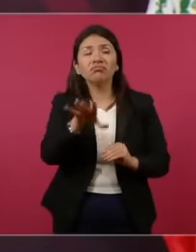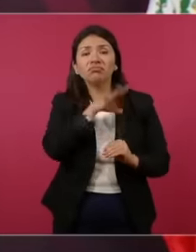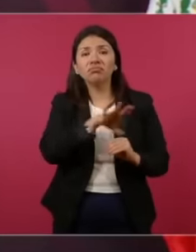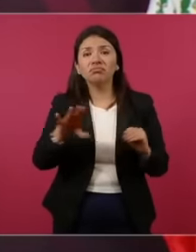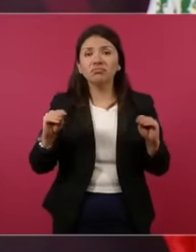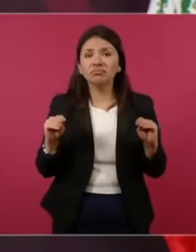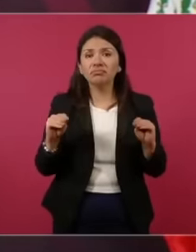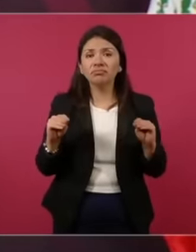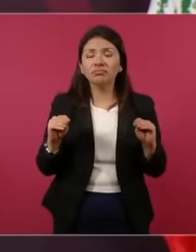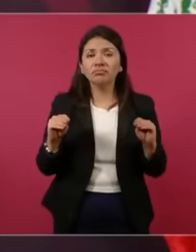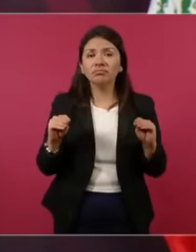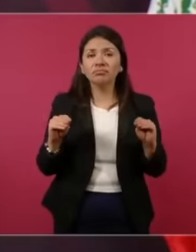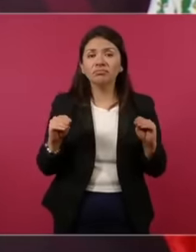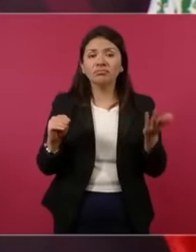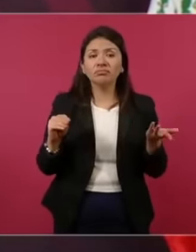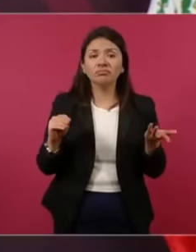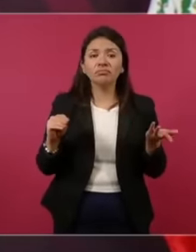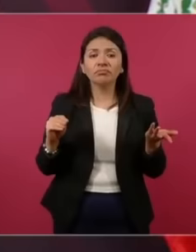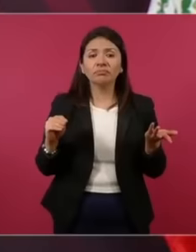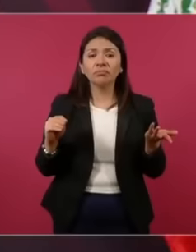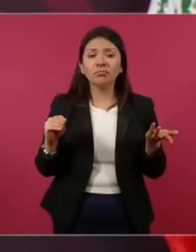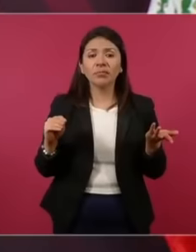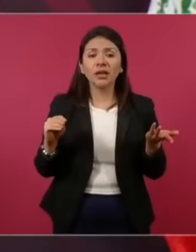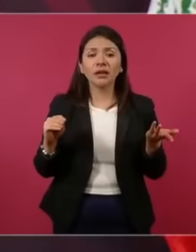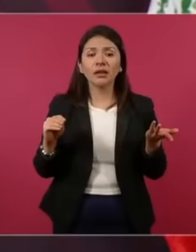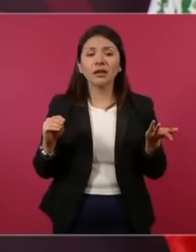again What